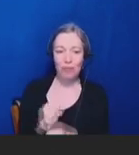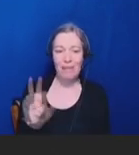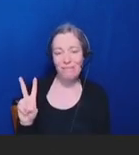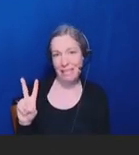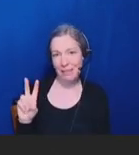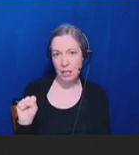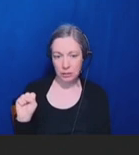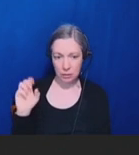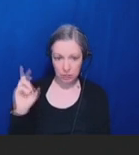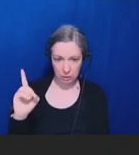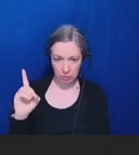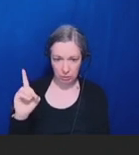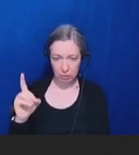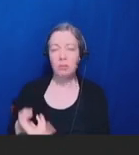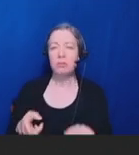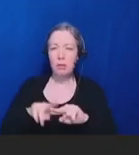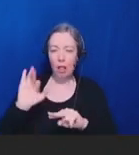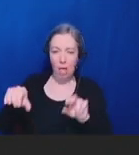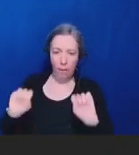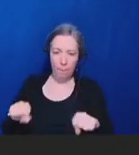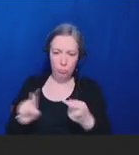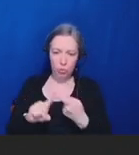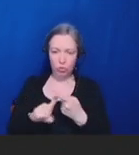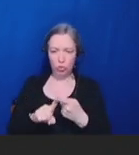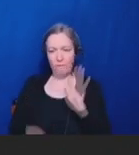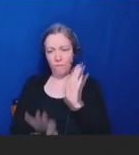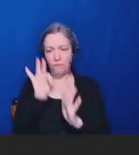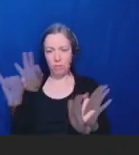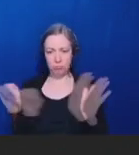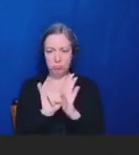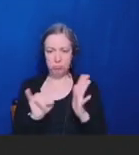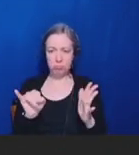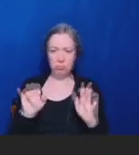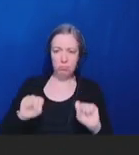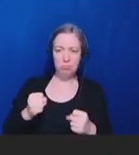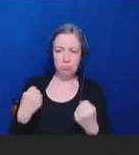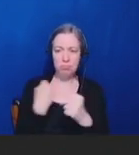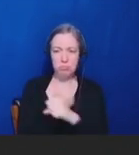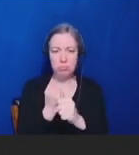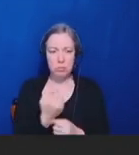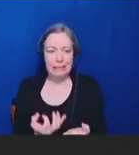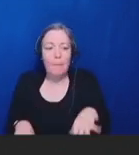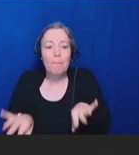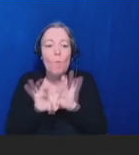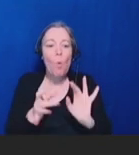significant associations between vaccines and adverse events that warrant further investigation.